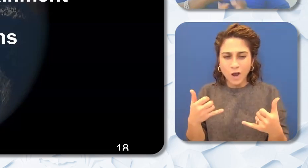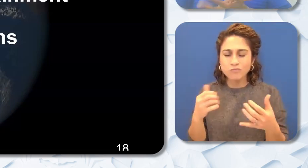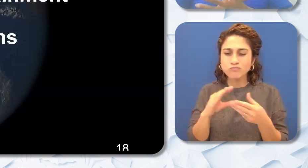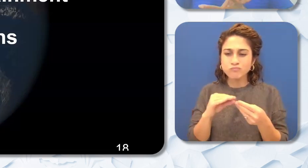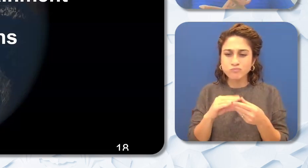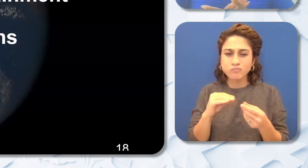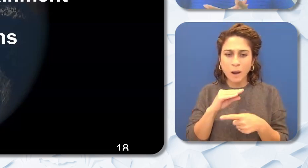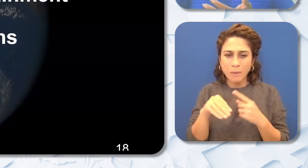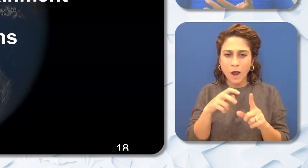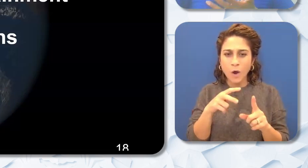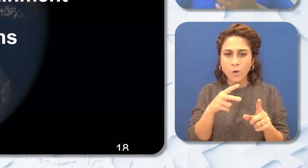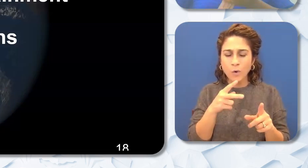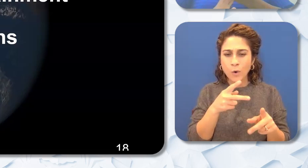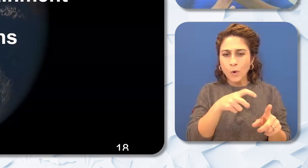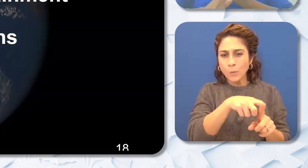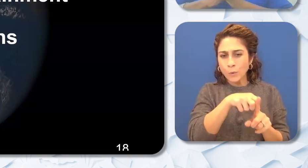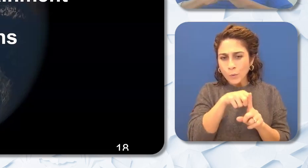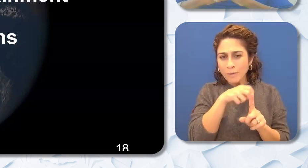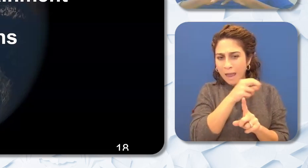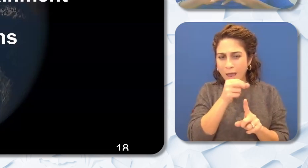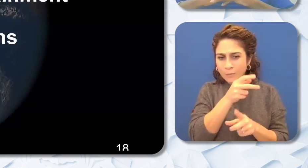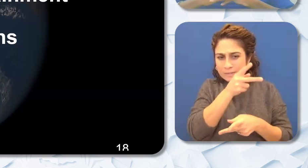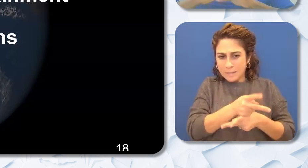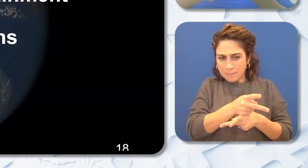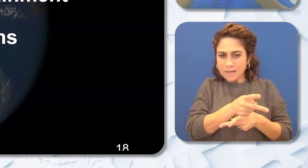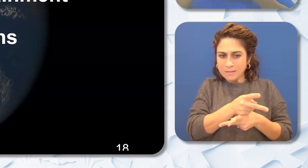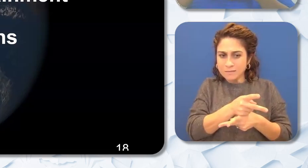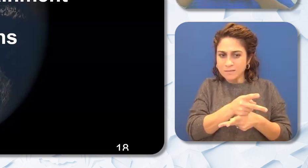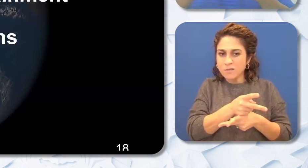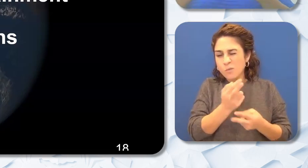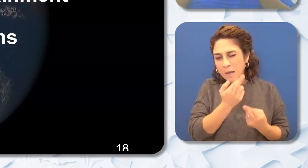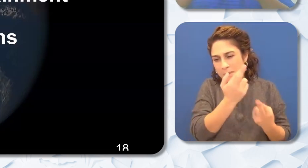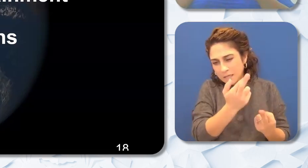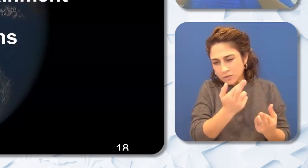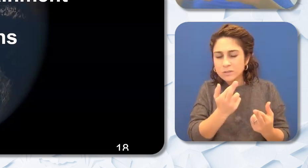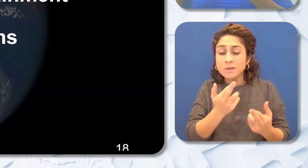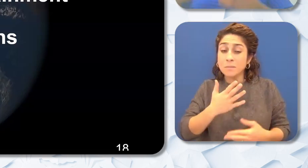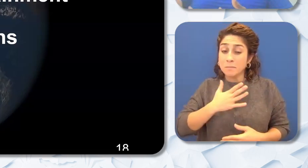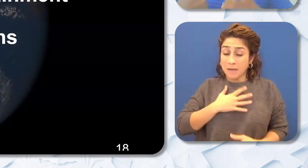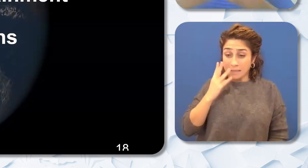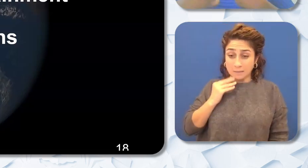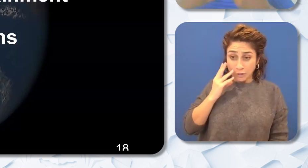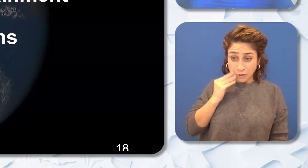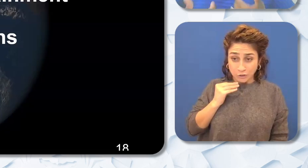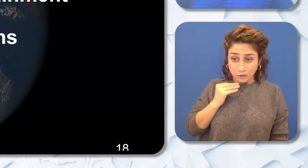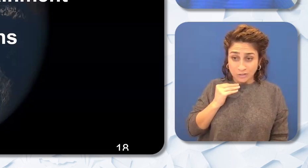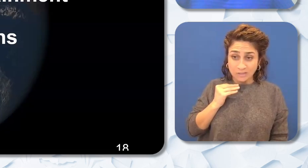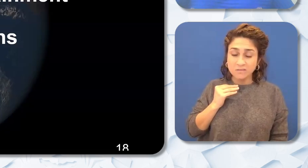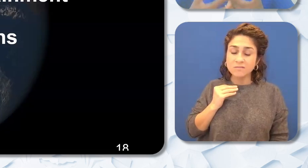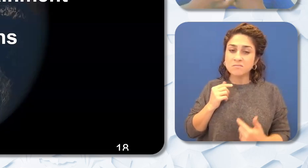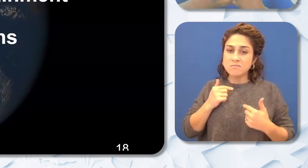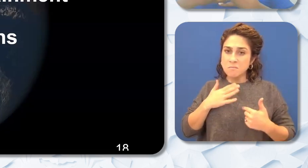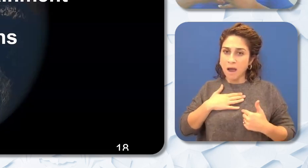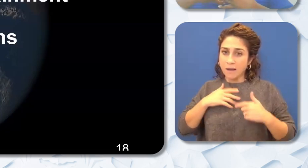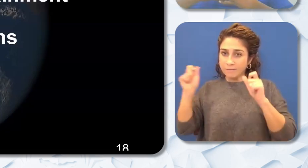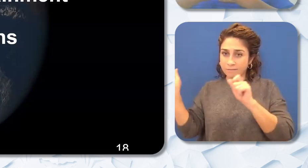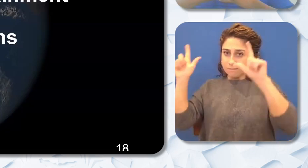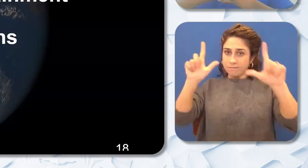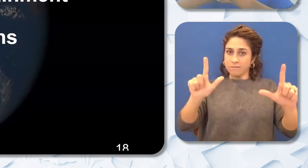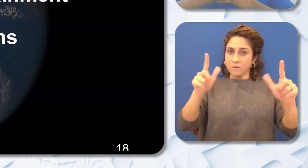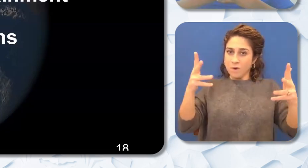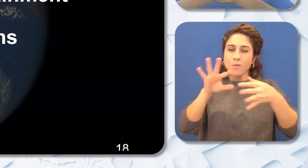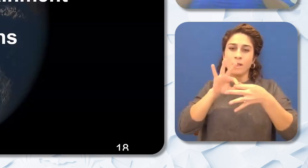retainment recommendations. From my experience I come through the lens of relationships. And so in